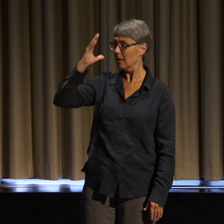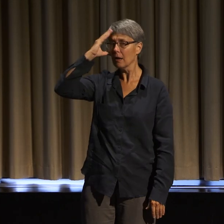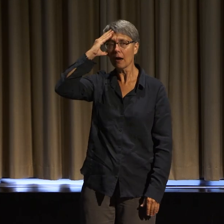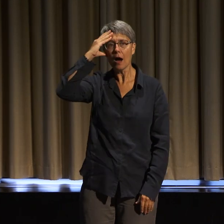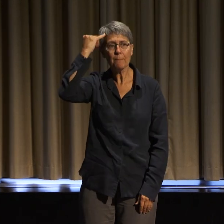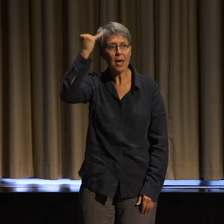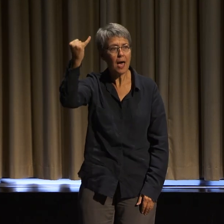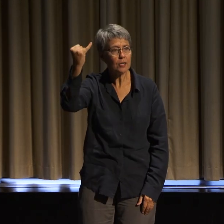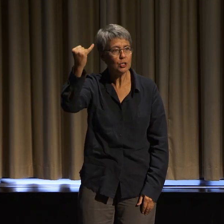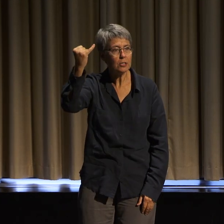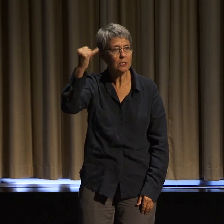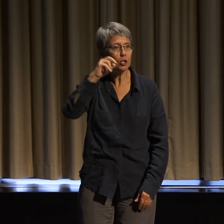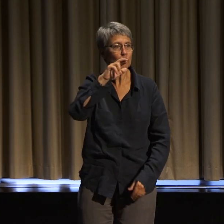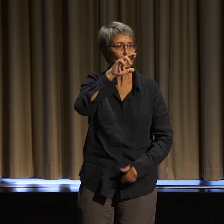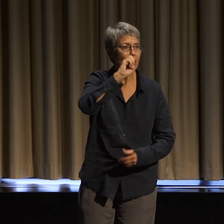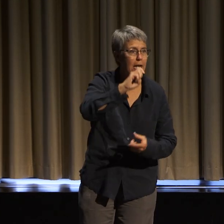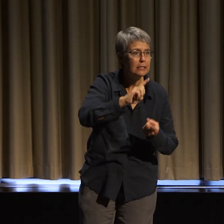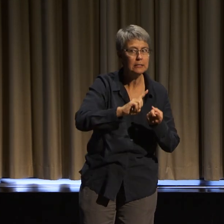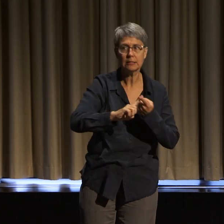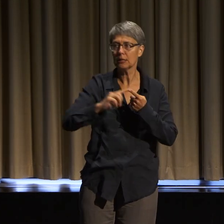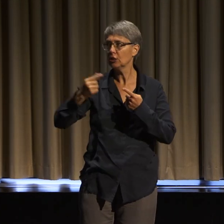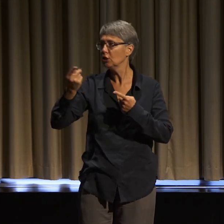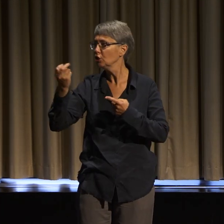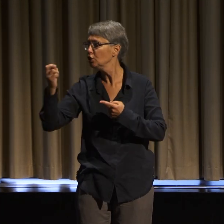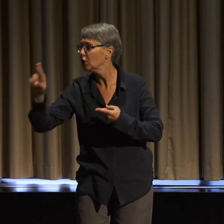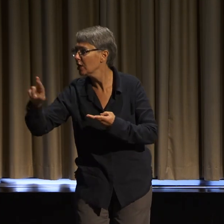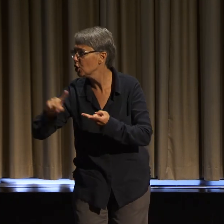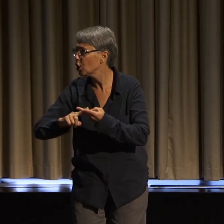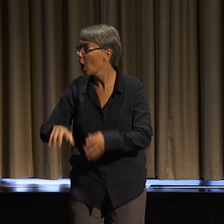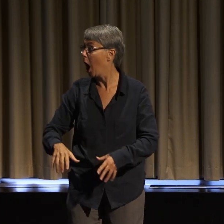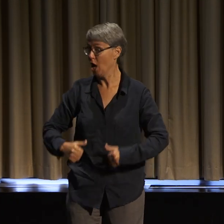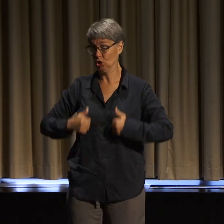adoption, survivorship, violence, cure, queerness,